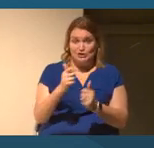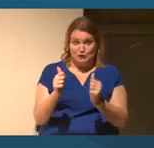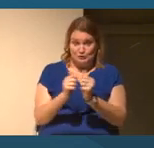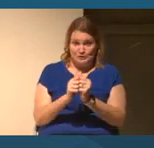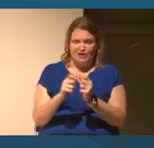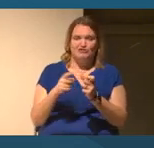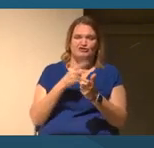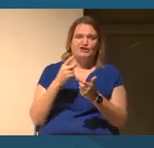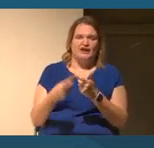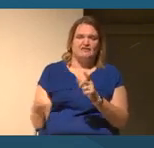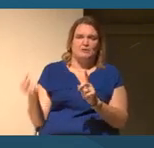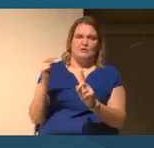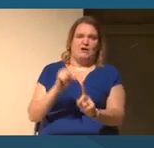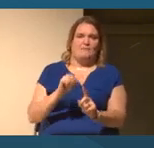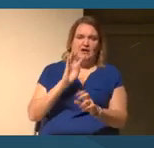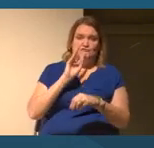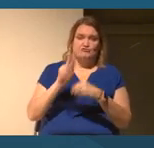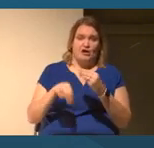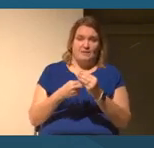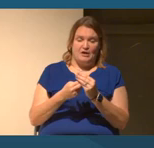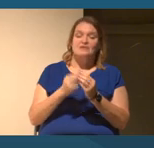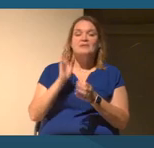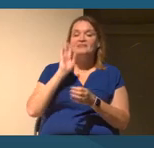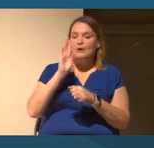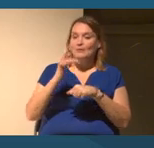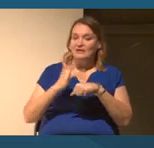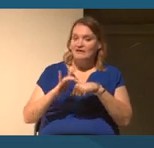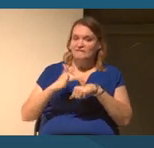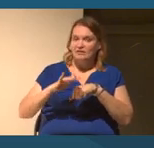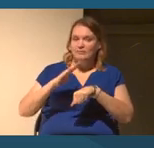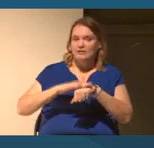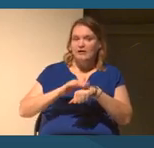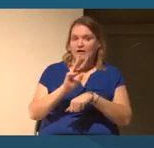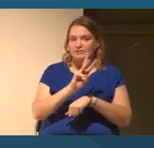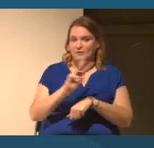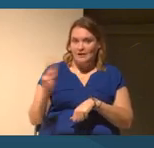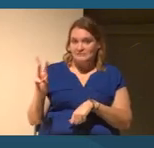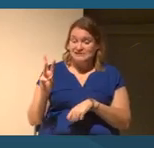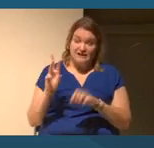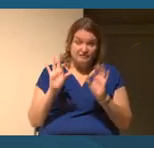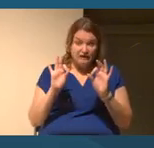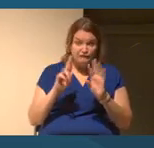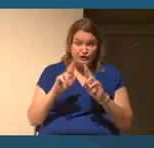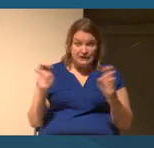about it. I just wanna say that this will be available on the website. They're free. They are free.